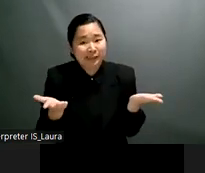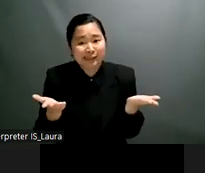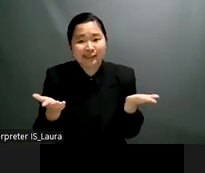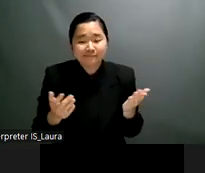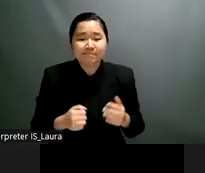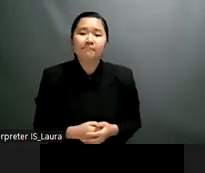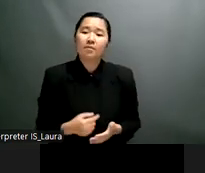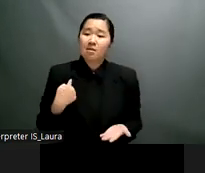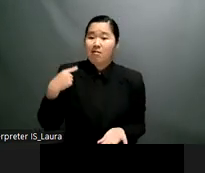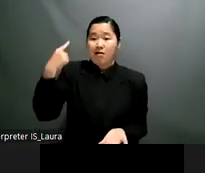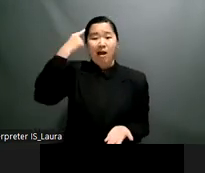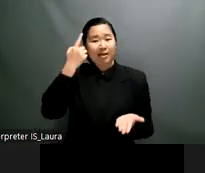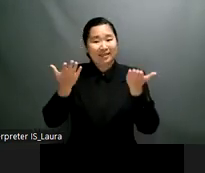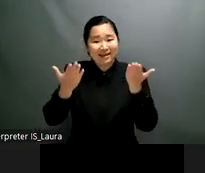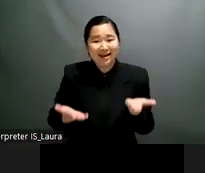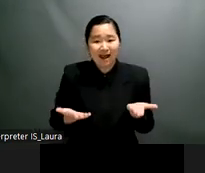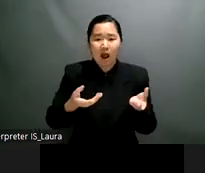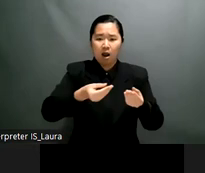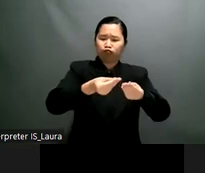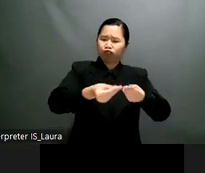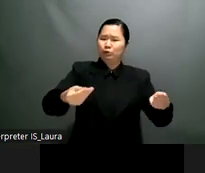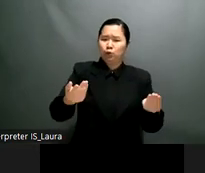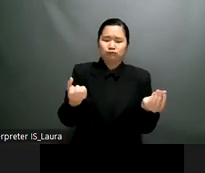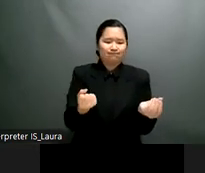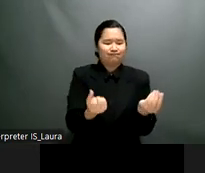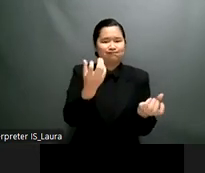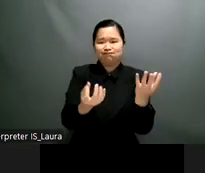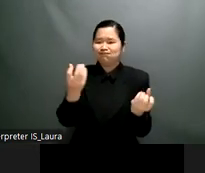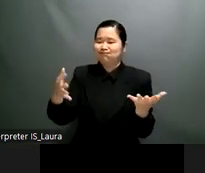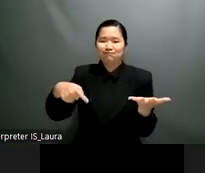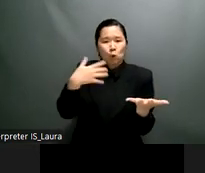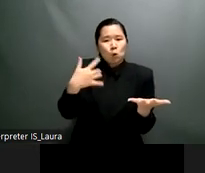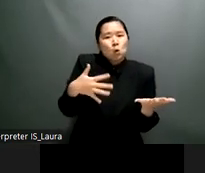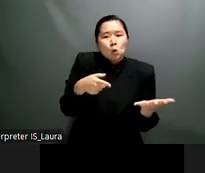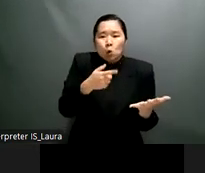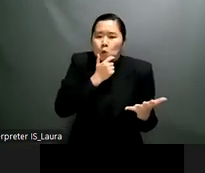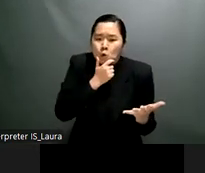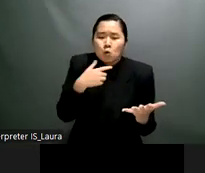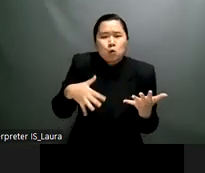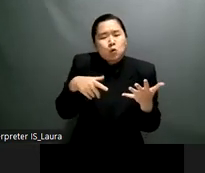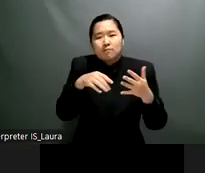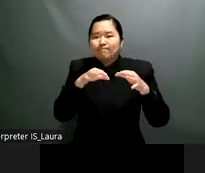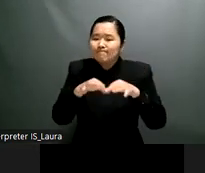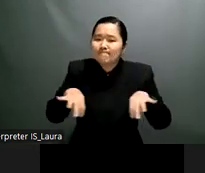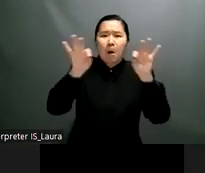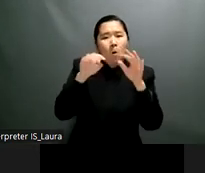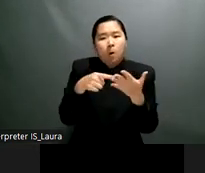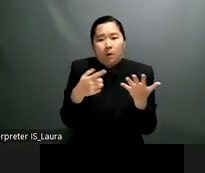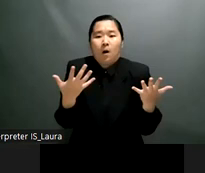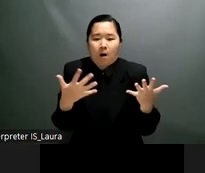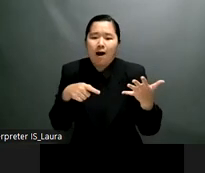and networks including the glad network are already investing